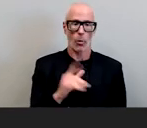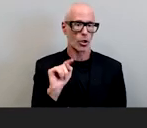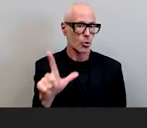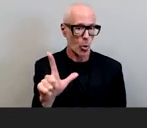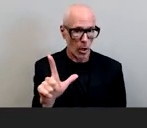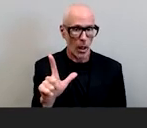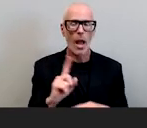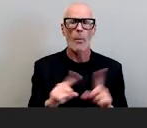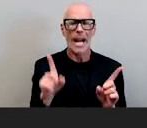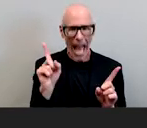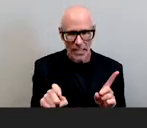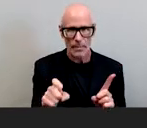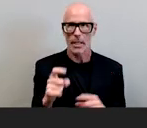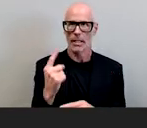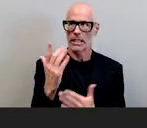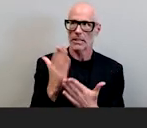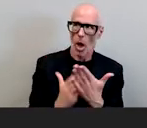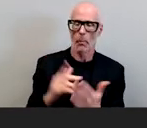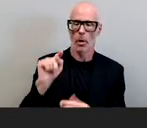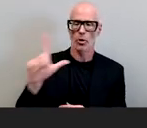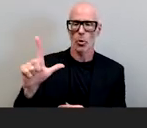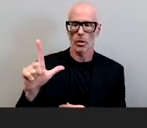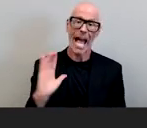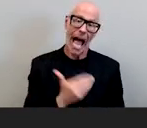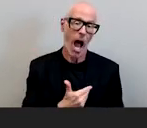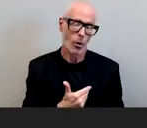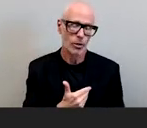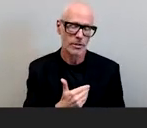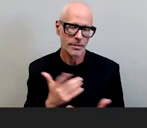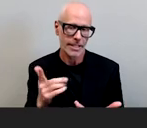but it has to be atul i mean ours is the most credible one in the in the industry i'm just